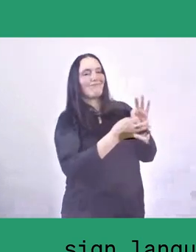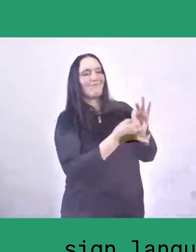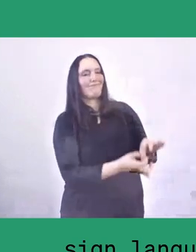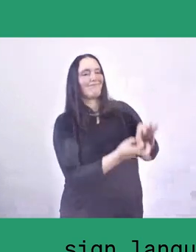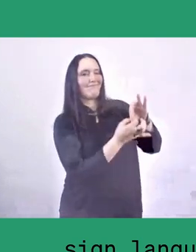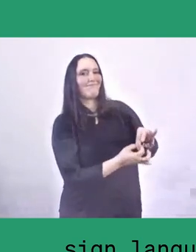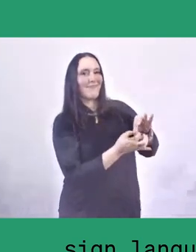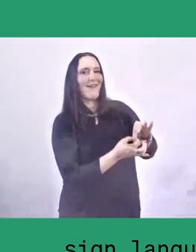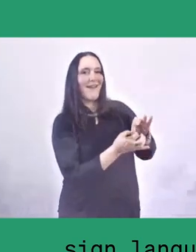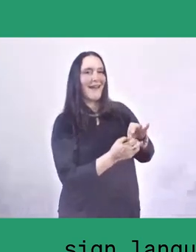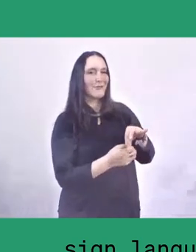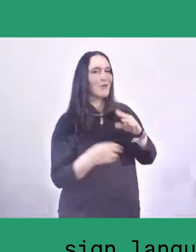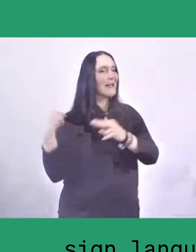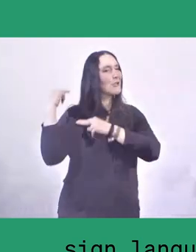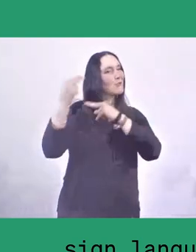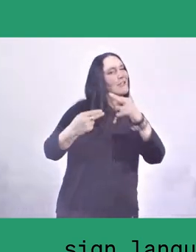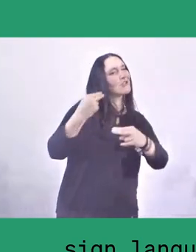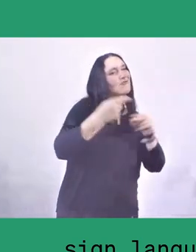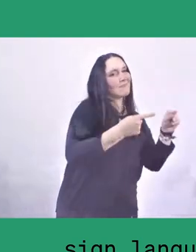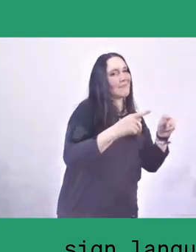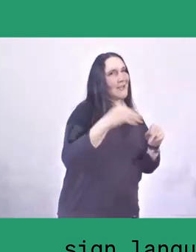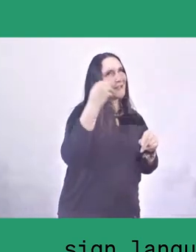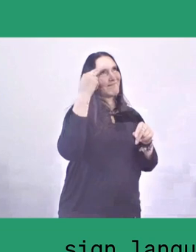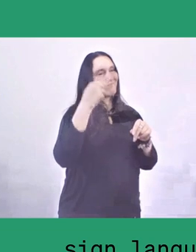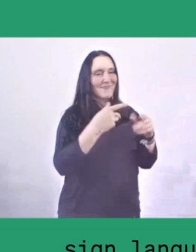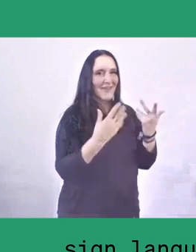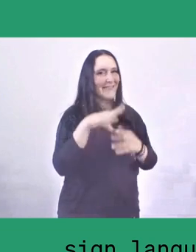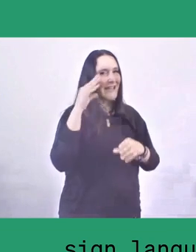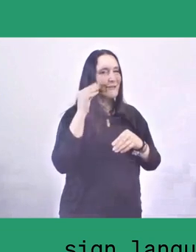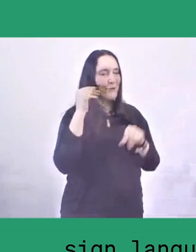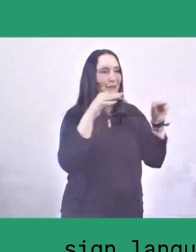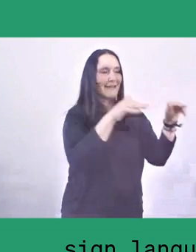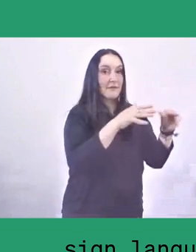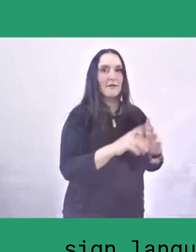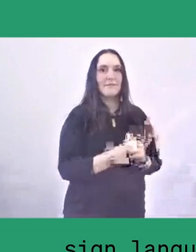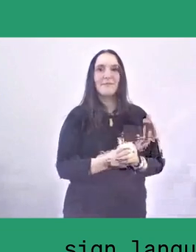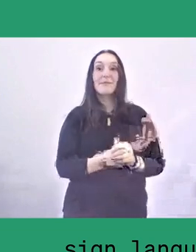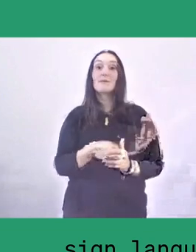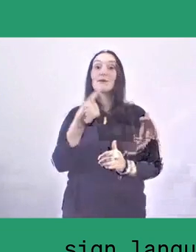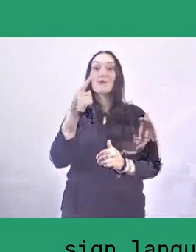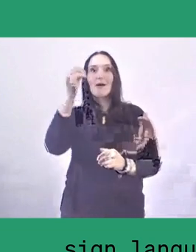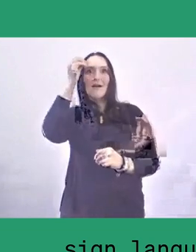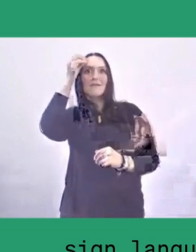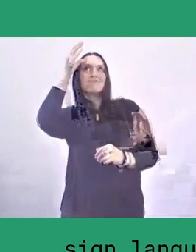But I think some of the values that I talked about are shared amongst all.